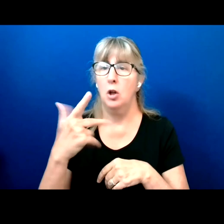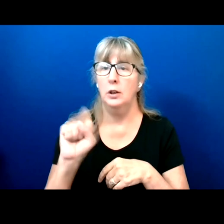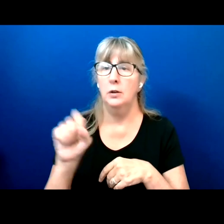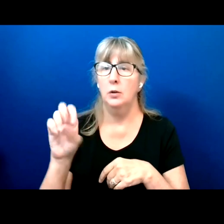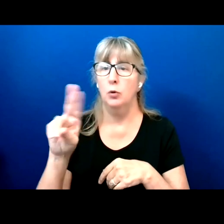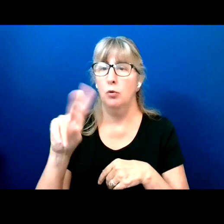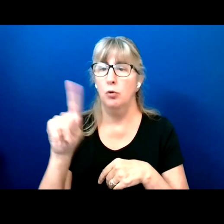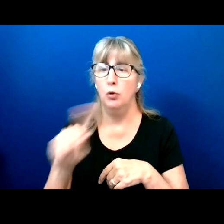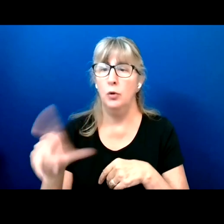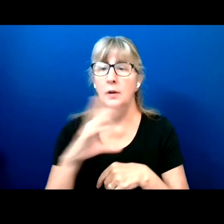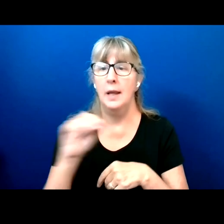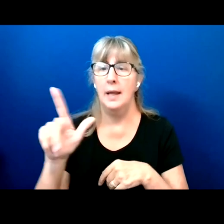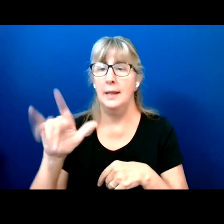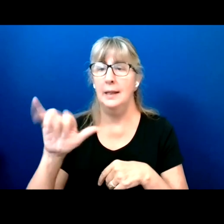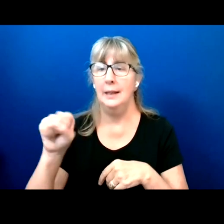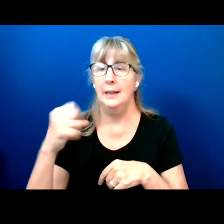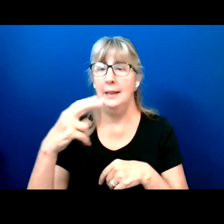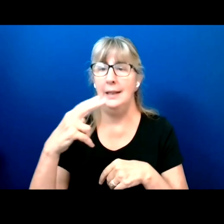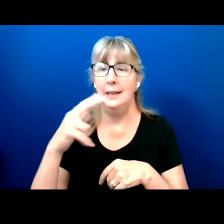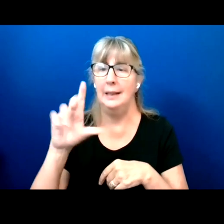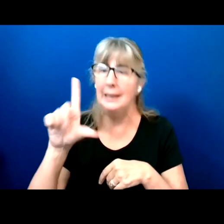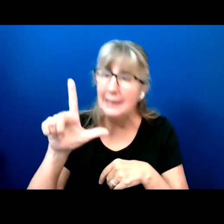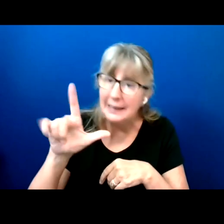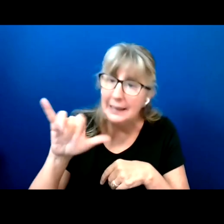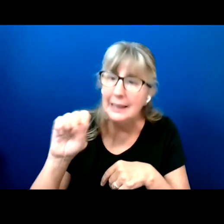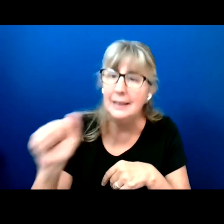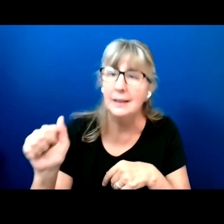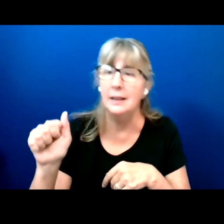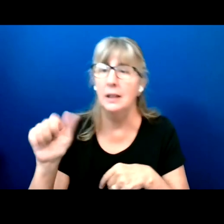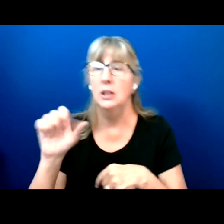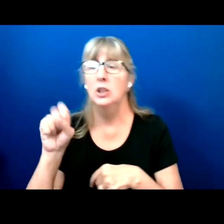To very talented researchers and professors.